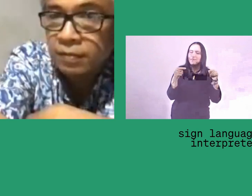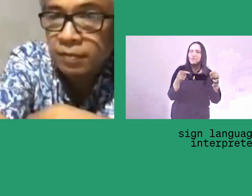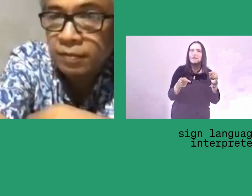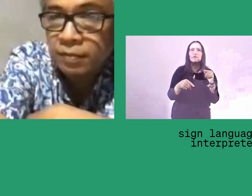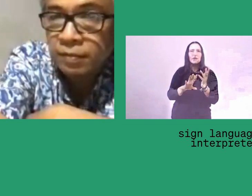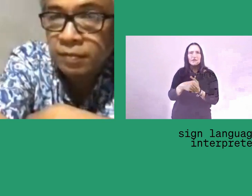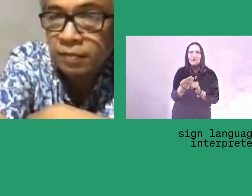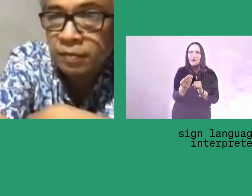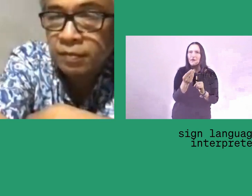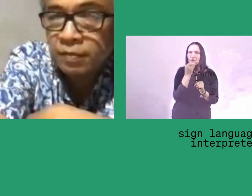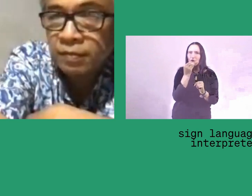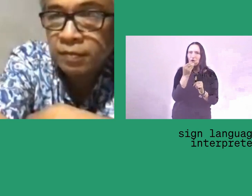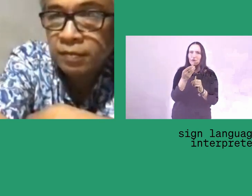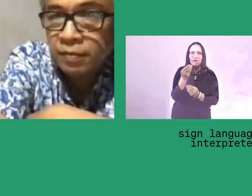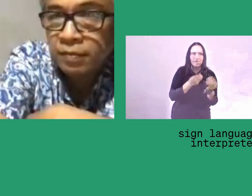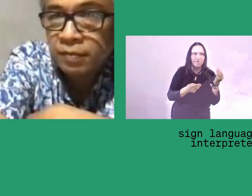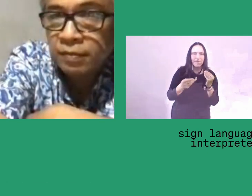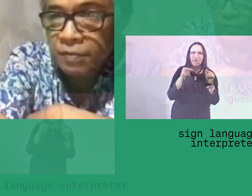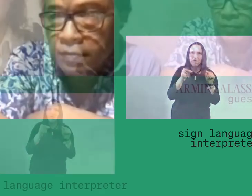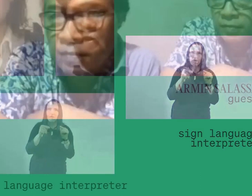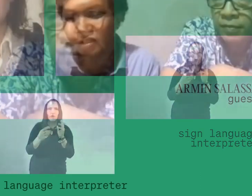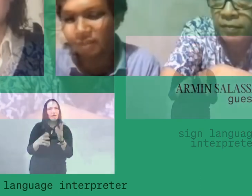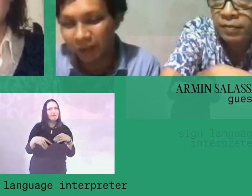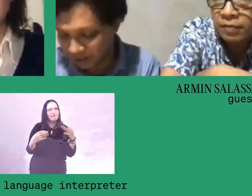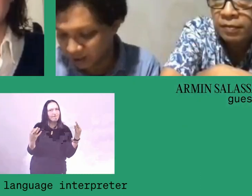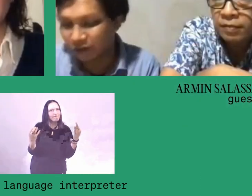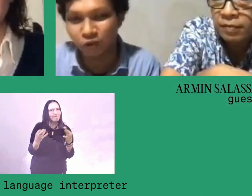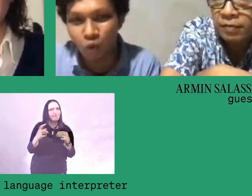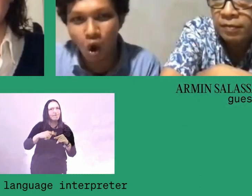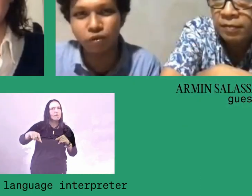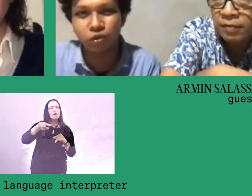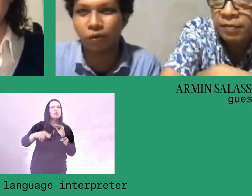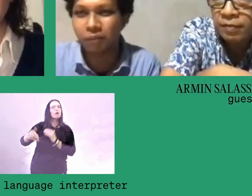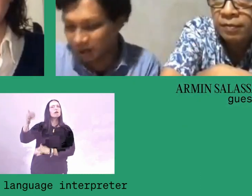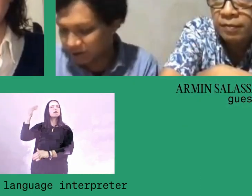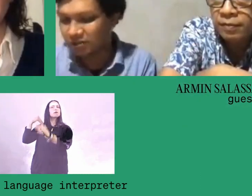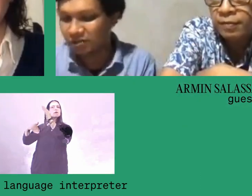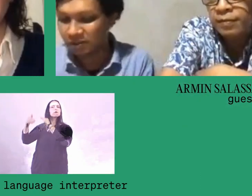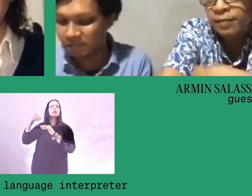So, through the communication with the pest itself, such as worms, and so on.